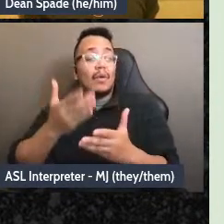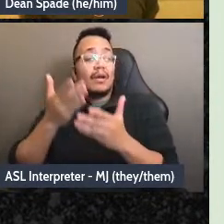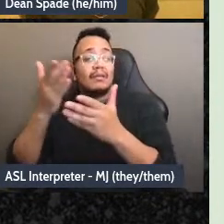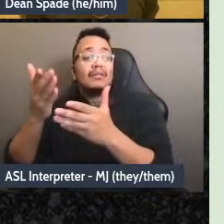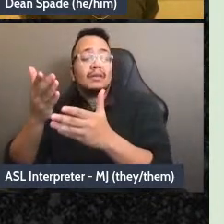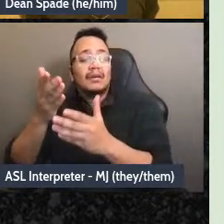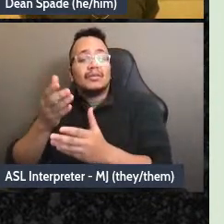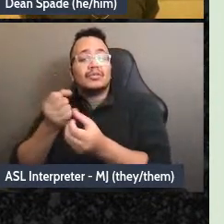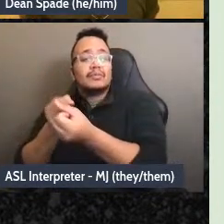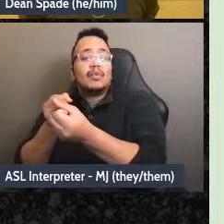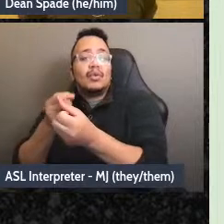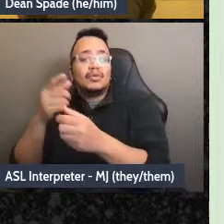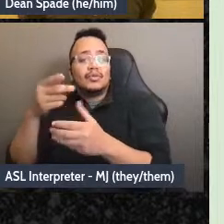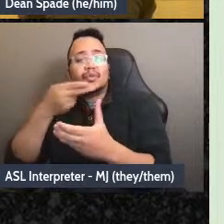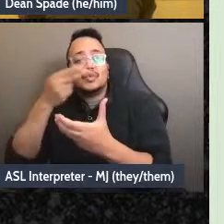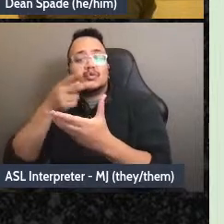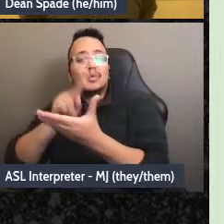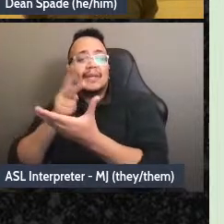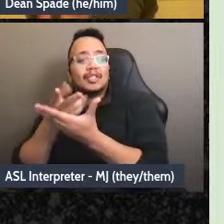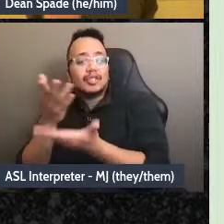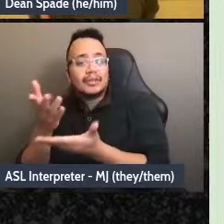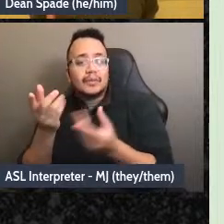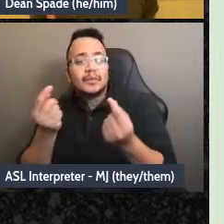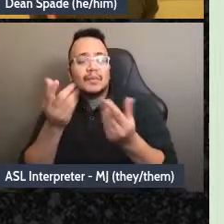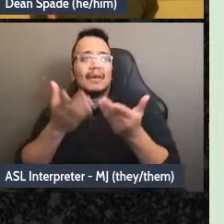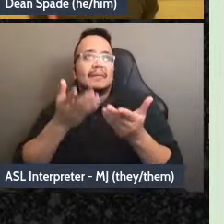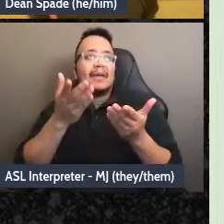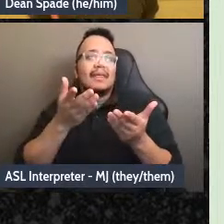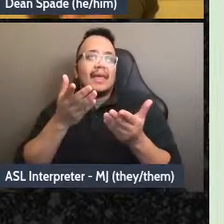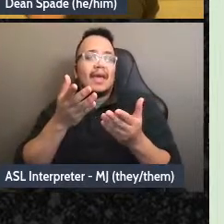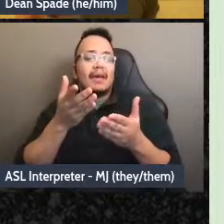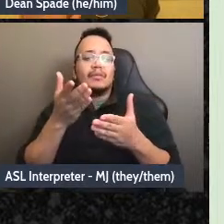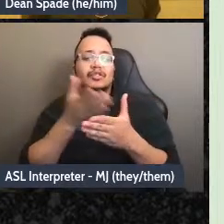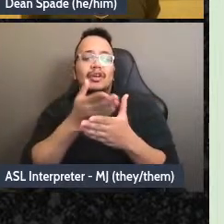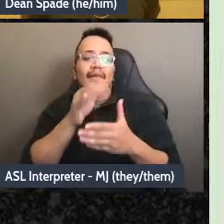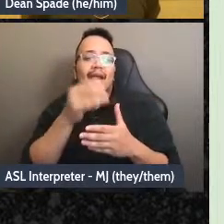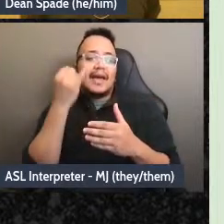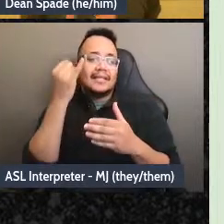the distro team and the supplies team because those are the two teams that are implementing